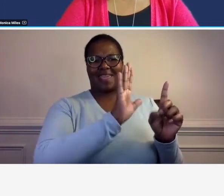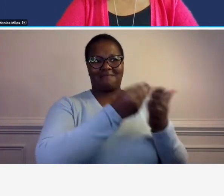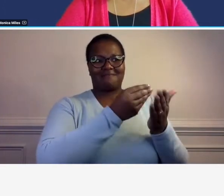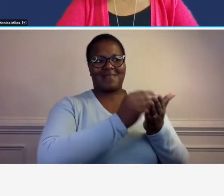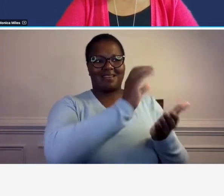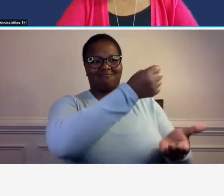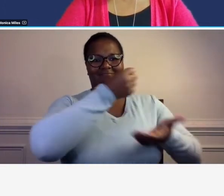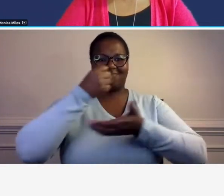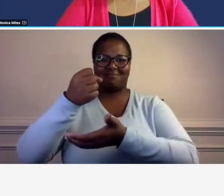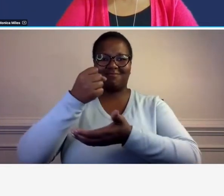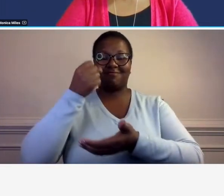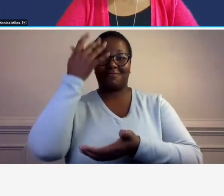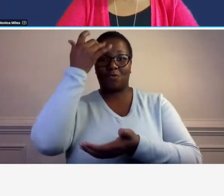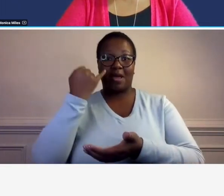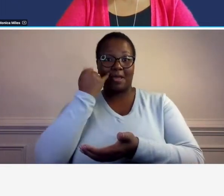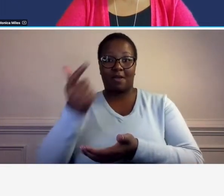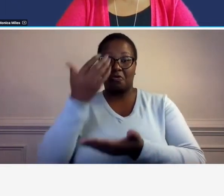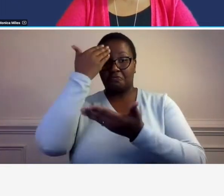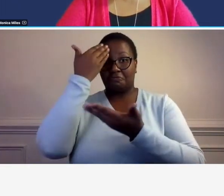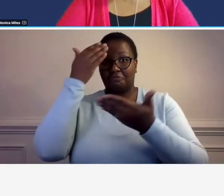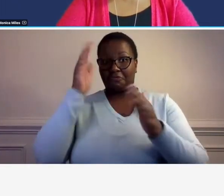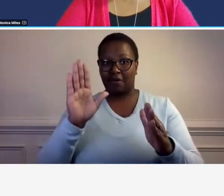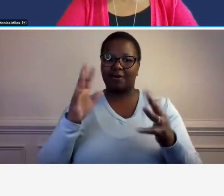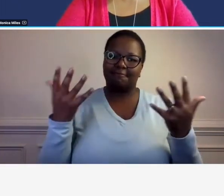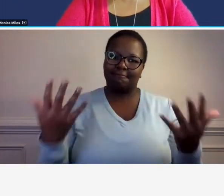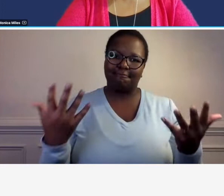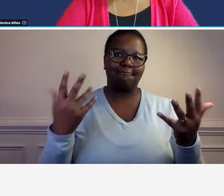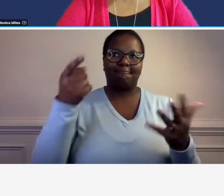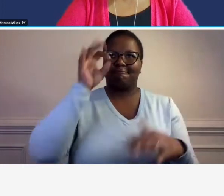the funding source then you would not know whose rules you have to follow